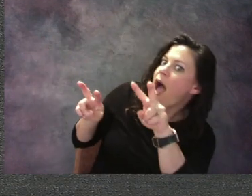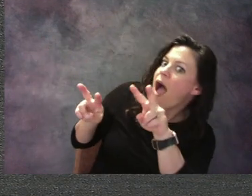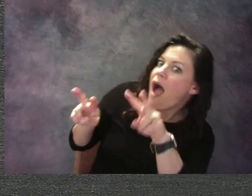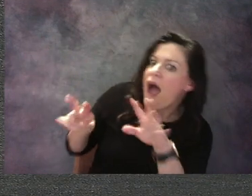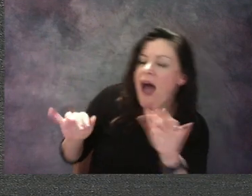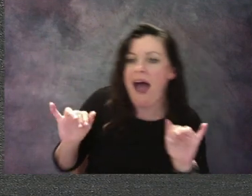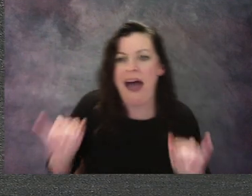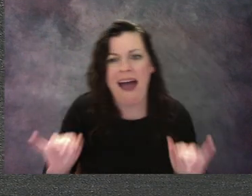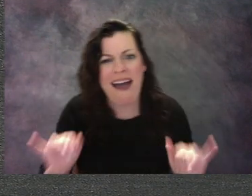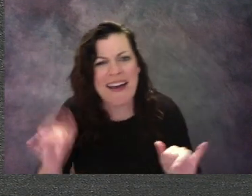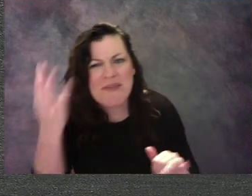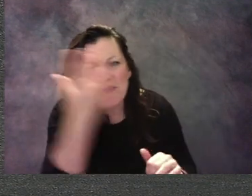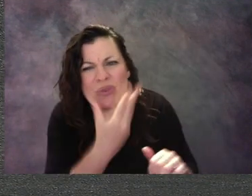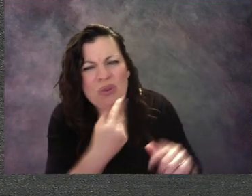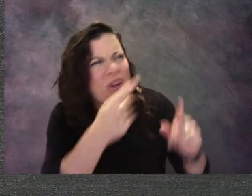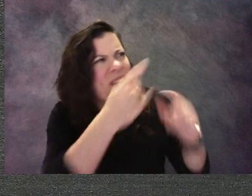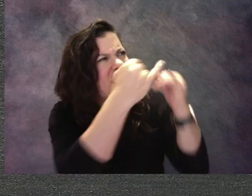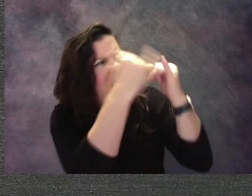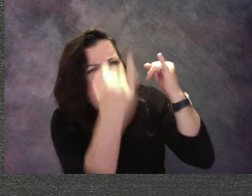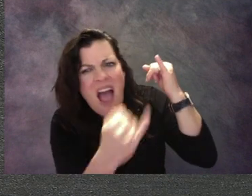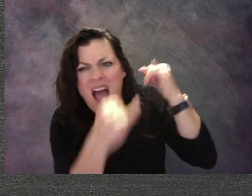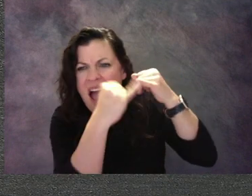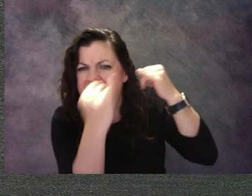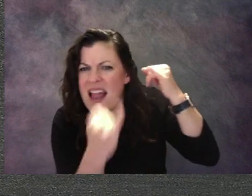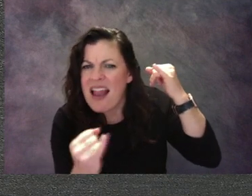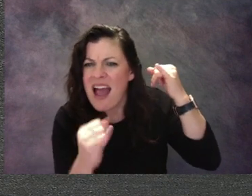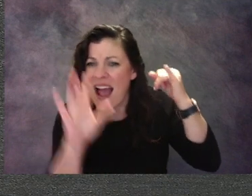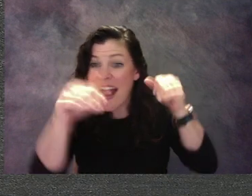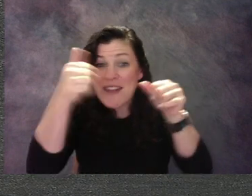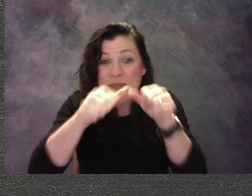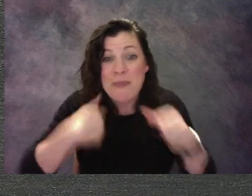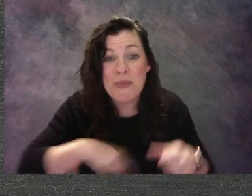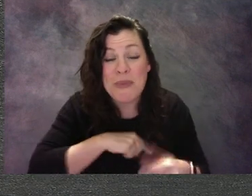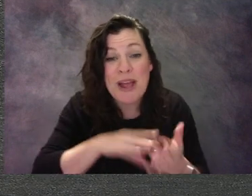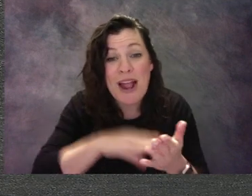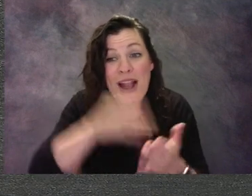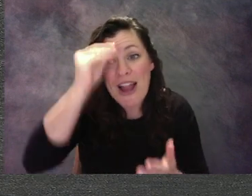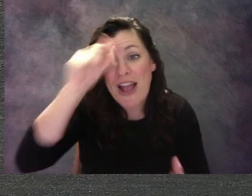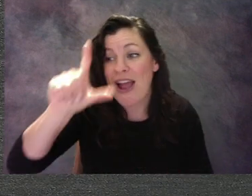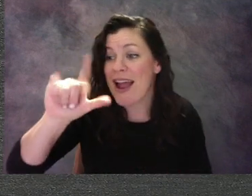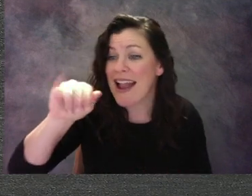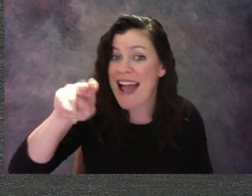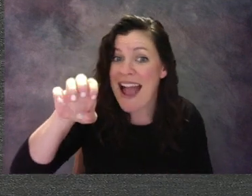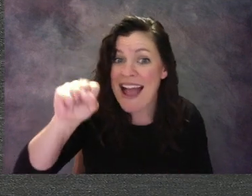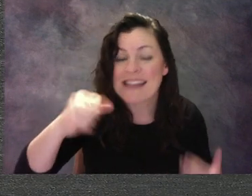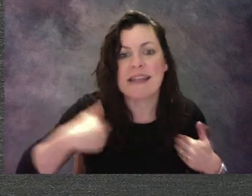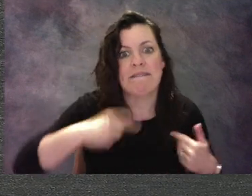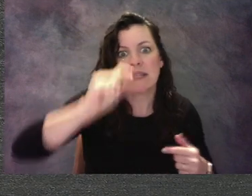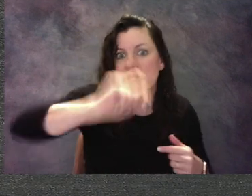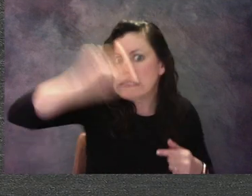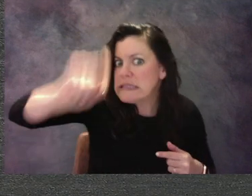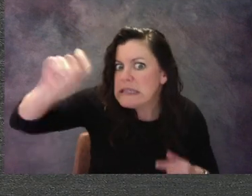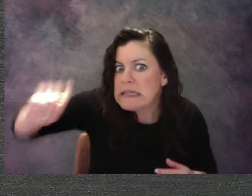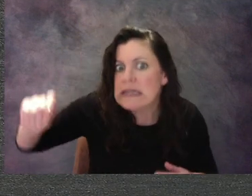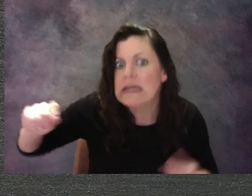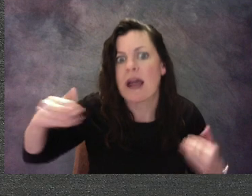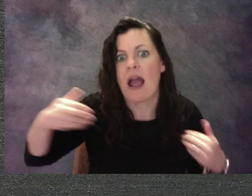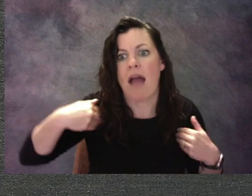You remember, we've been talking a lot about lines. We have zigzag lines, wavy lines, curvy lines, thick lines, thin lines,